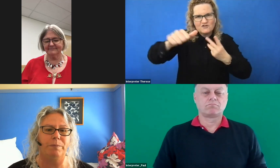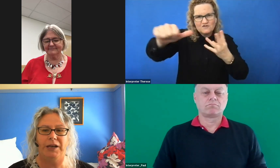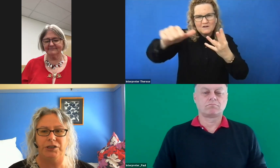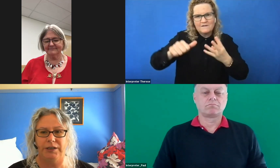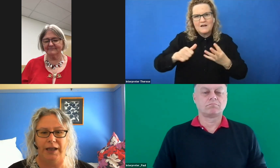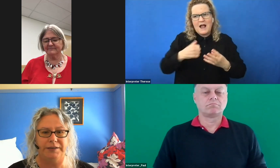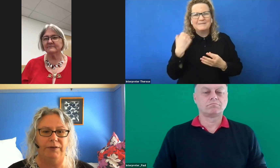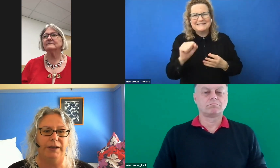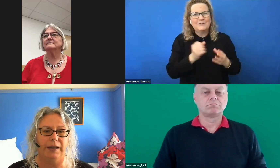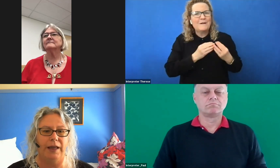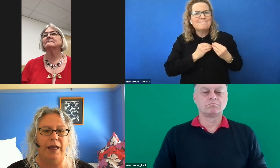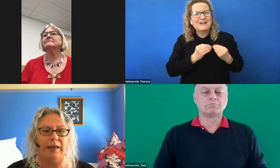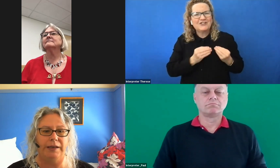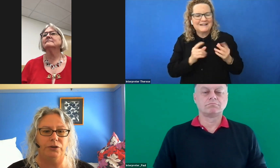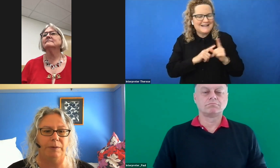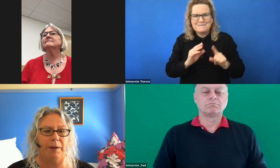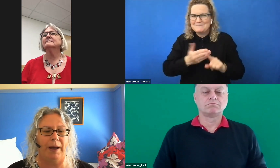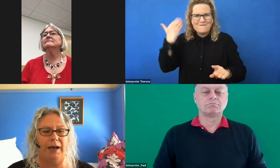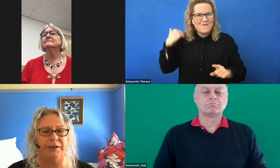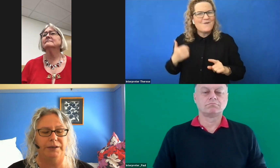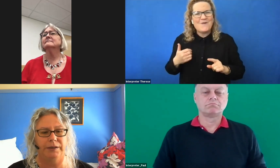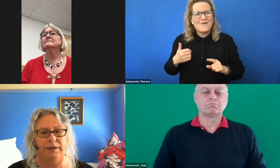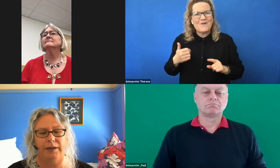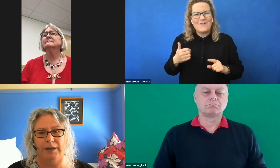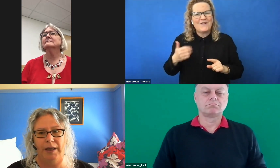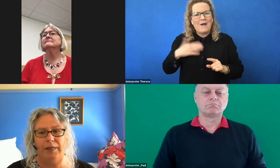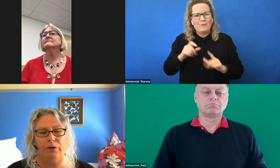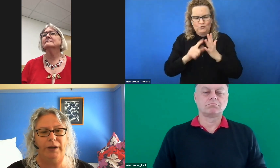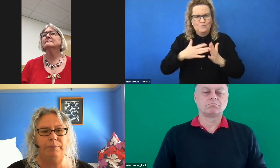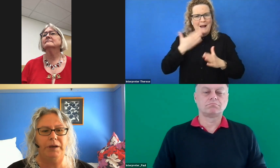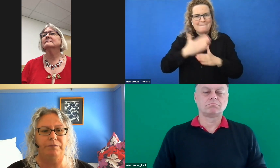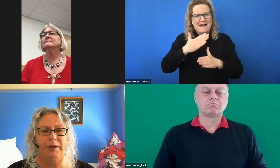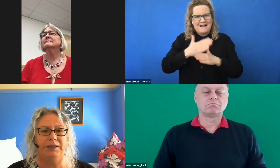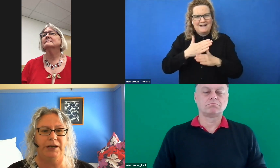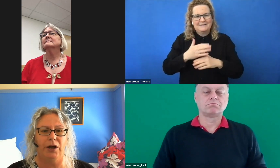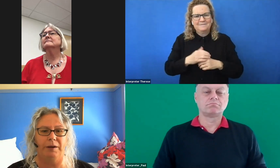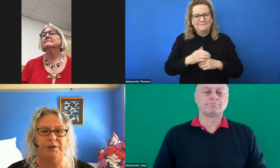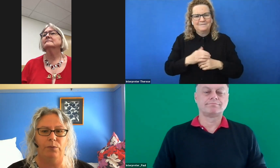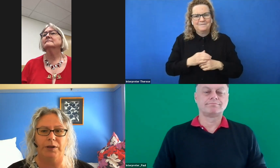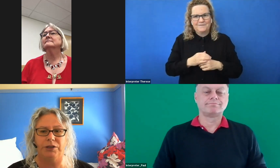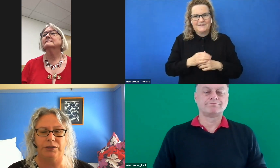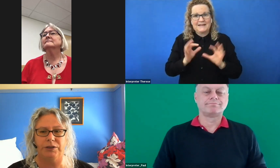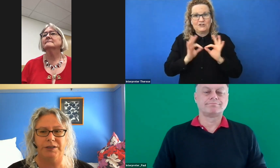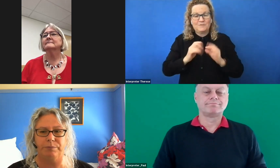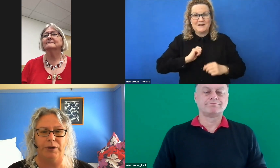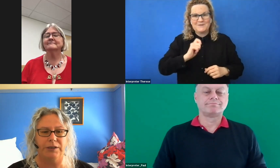passionate as ever in doing my part. There are a couple of big ticket items I wanted to just bring